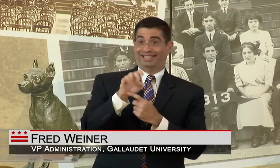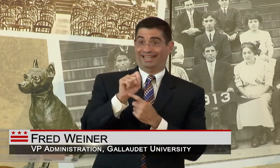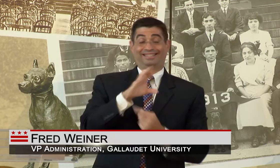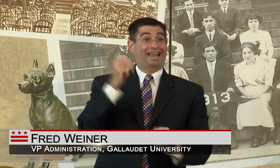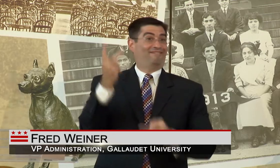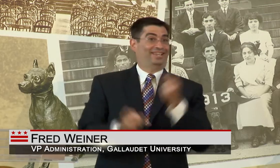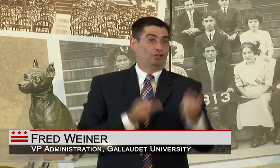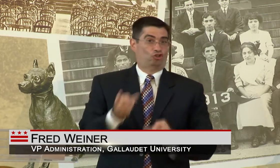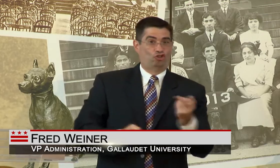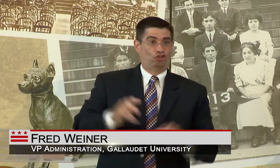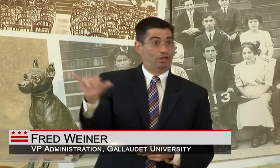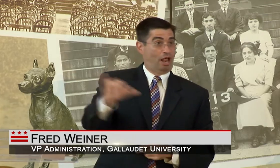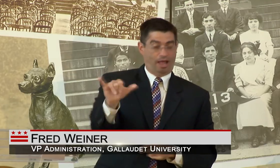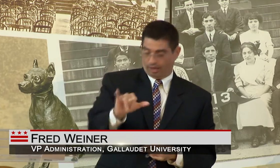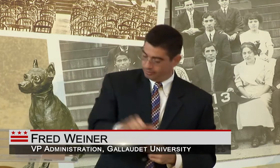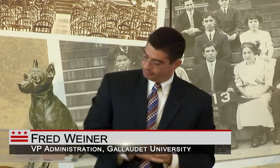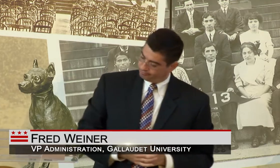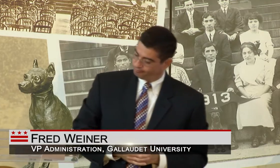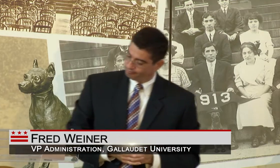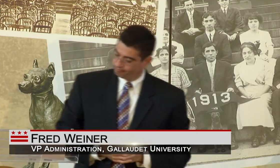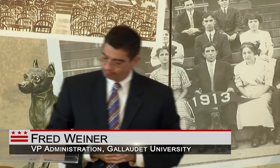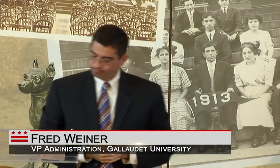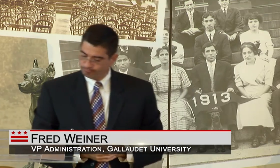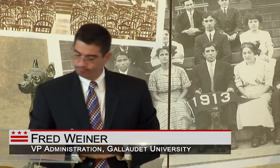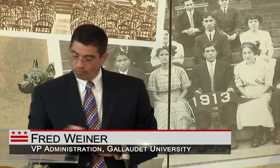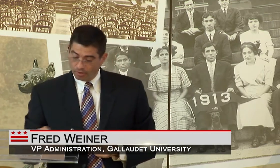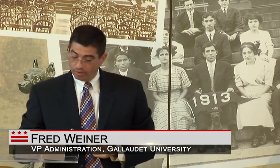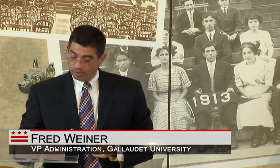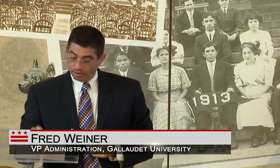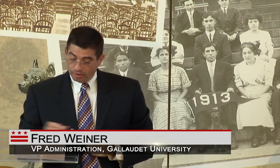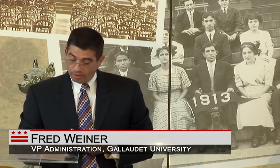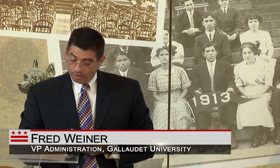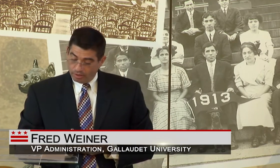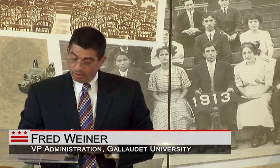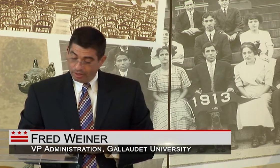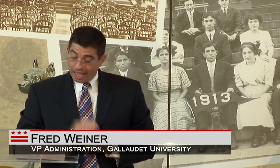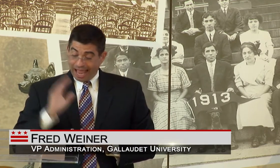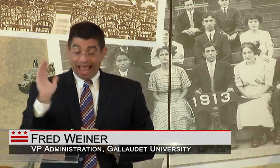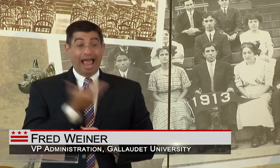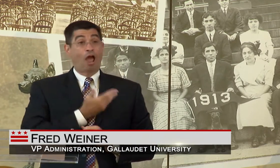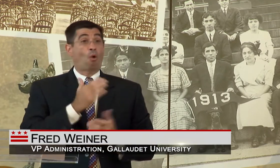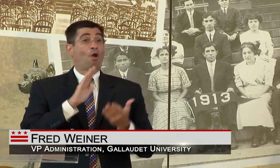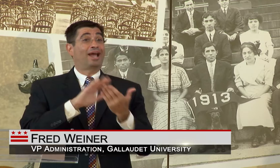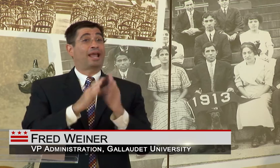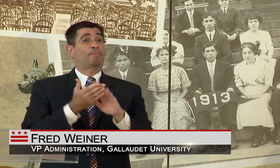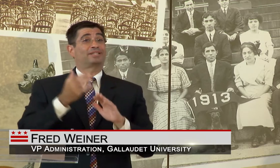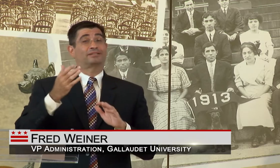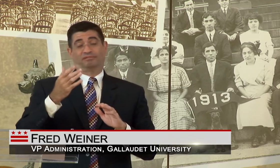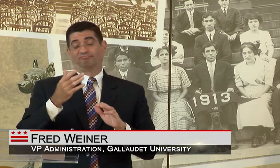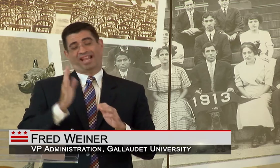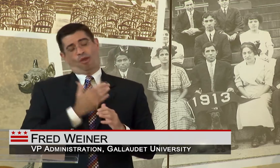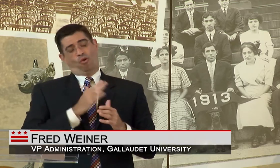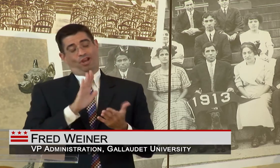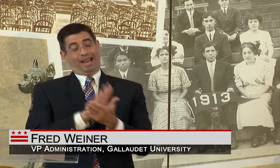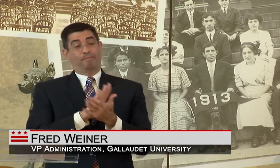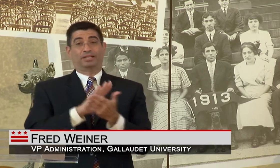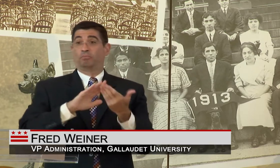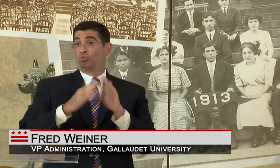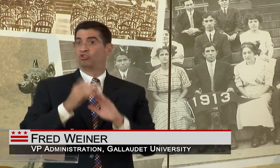FOR RESIDENTS AND VISITORS.